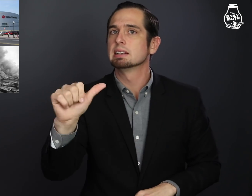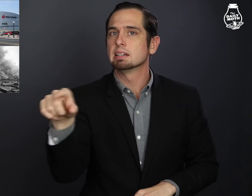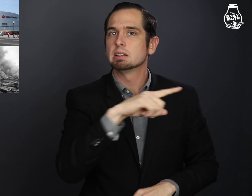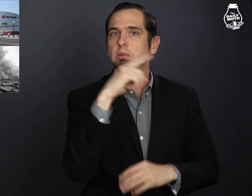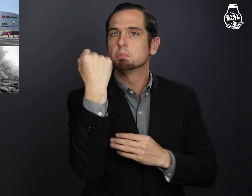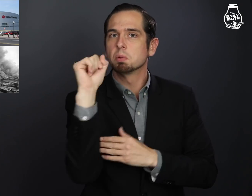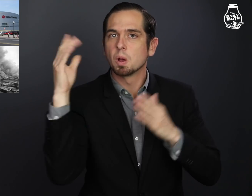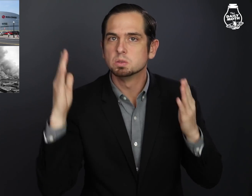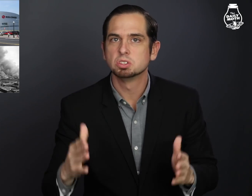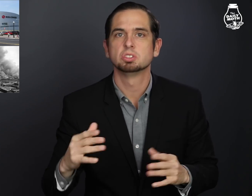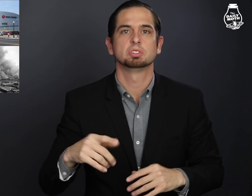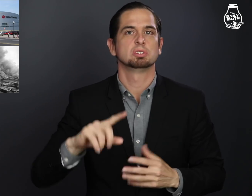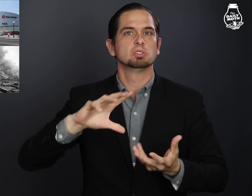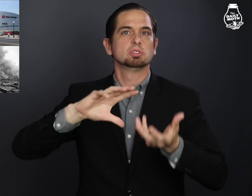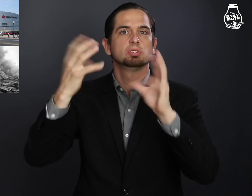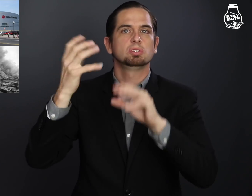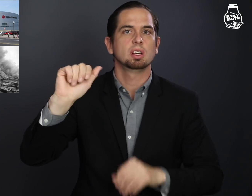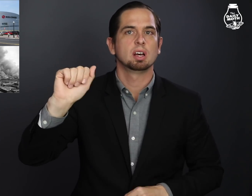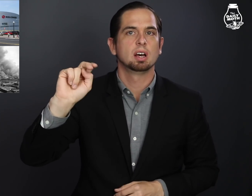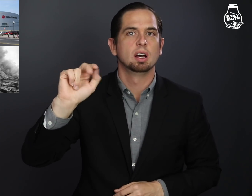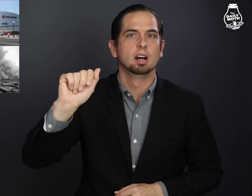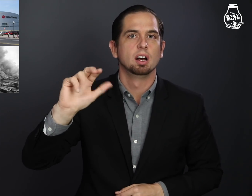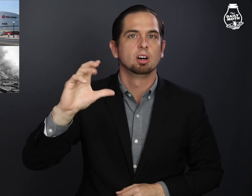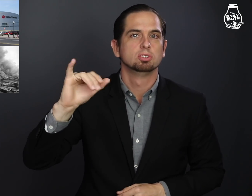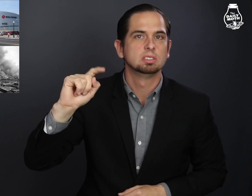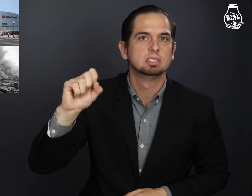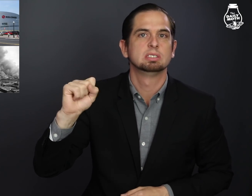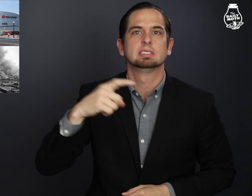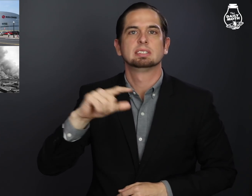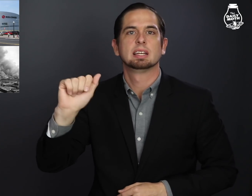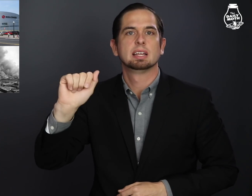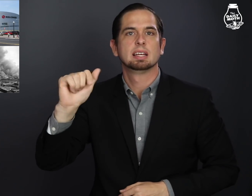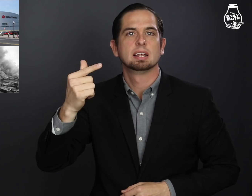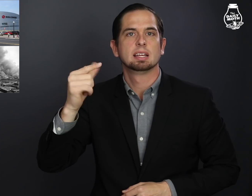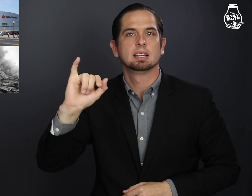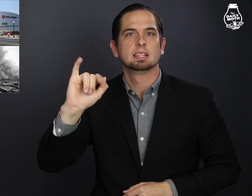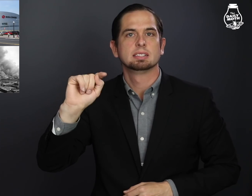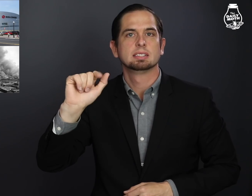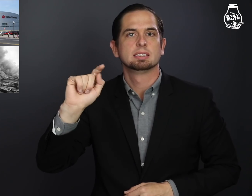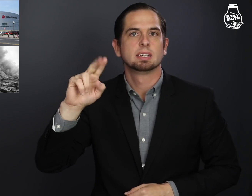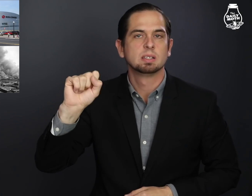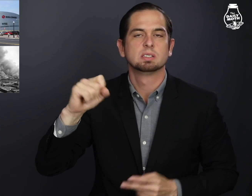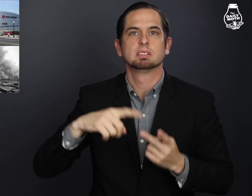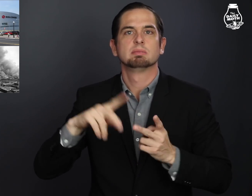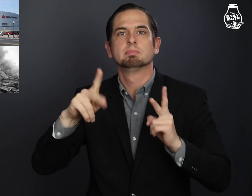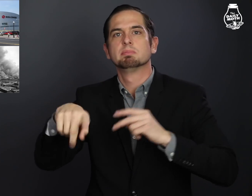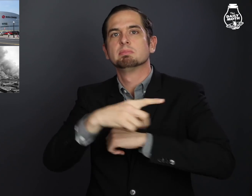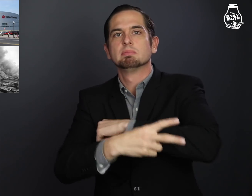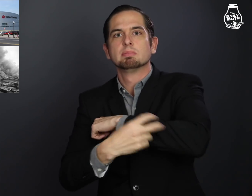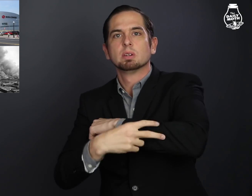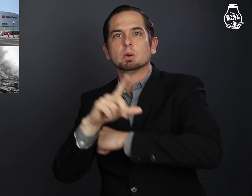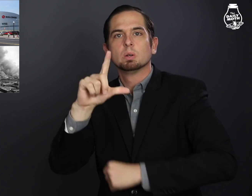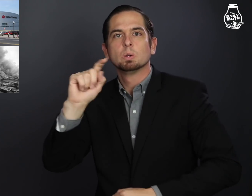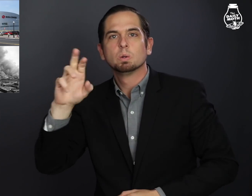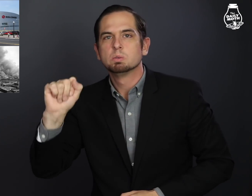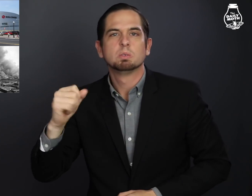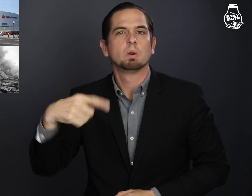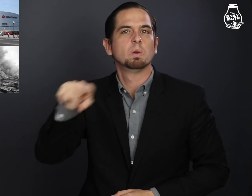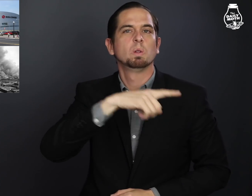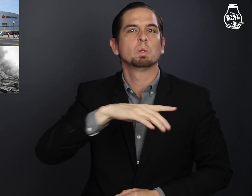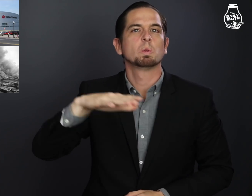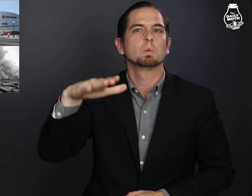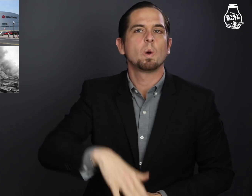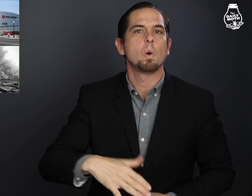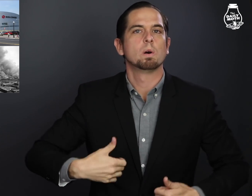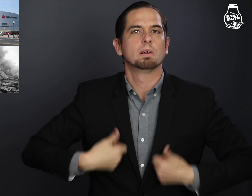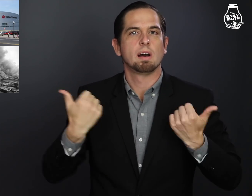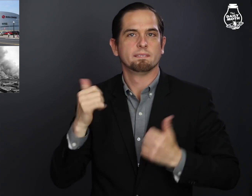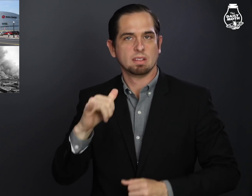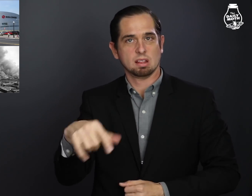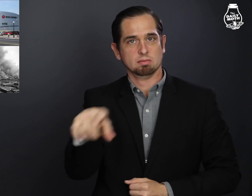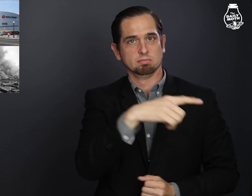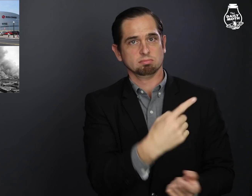"any protesters, anarchists, agitators, looters, or lowlifes